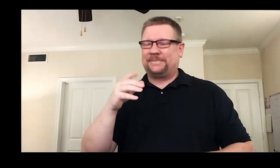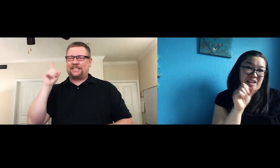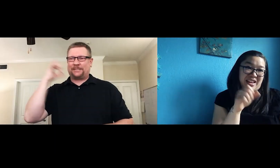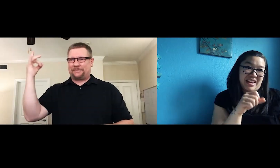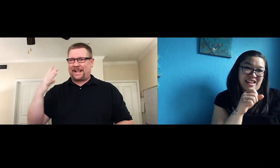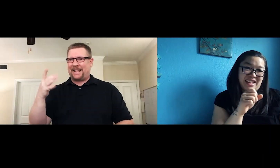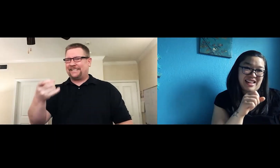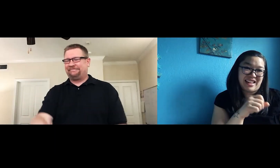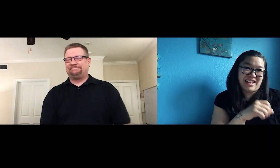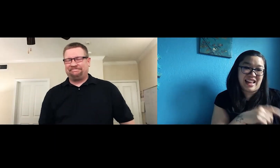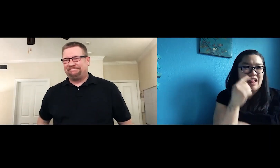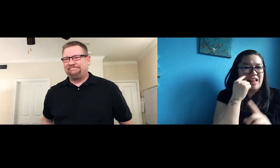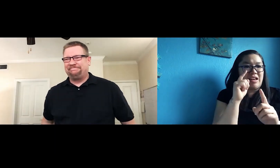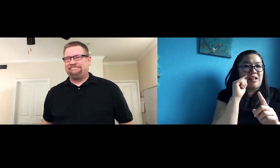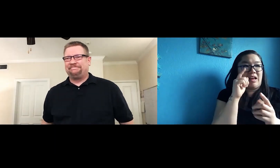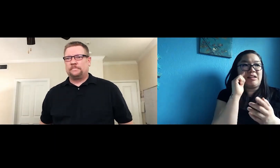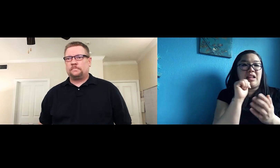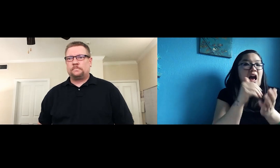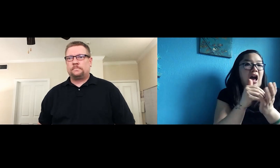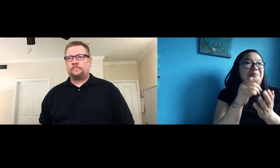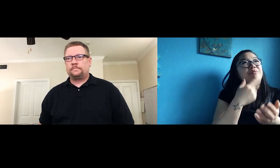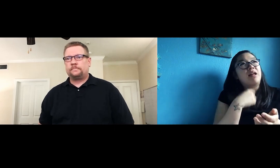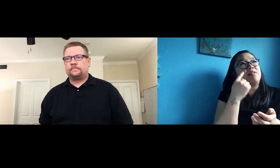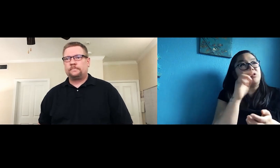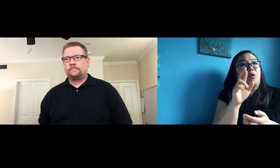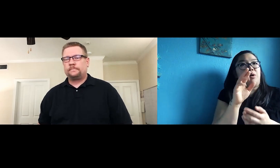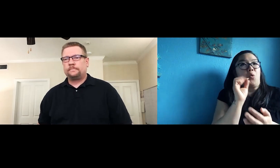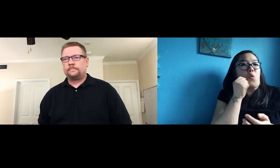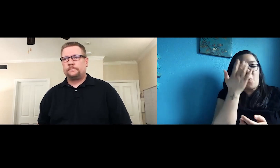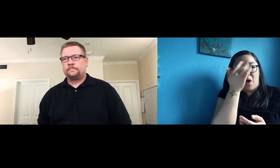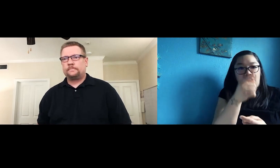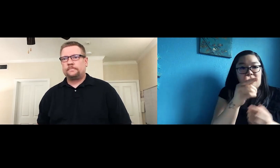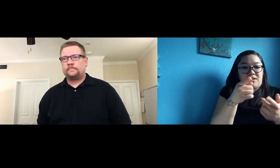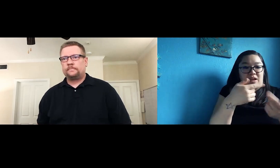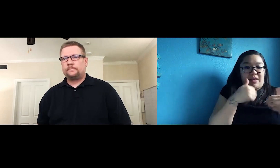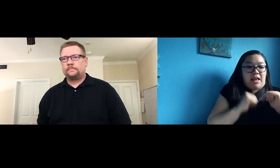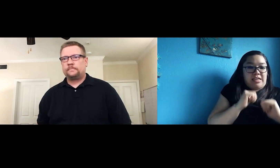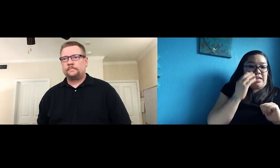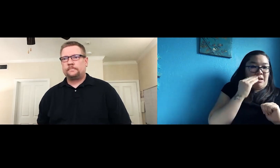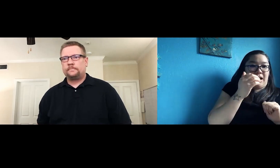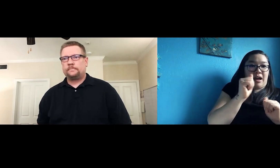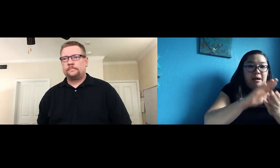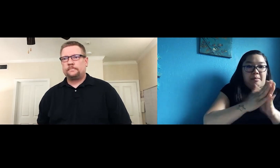Yeah. I think it’s not often, well, I think because…when you are an actor and